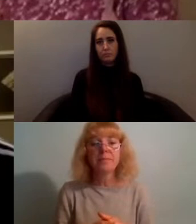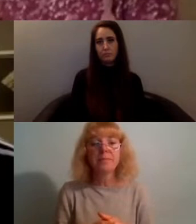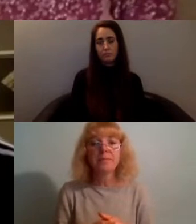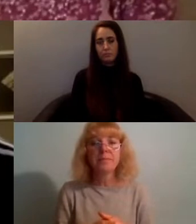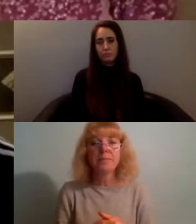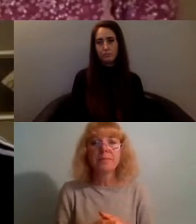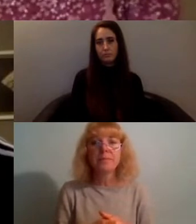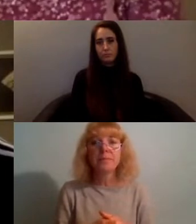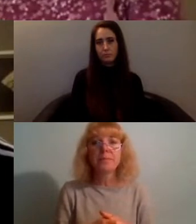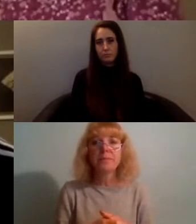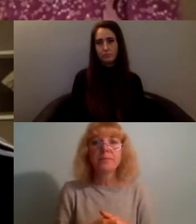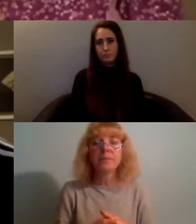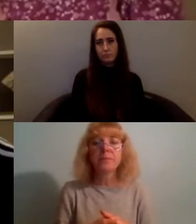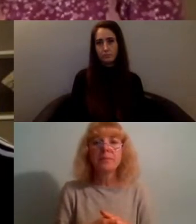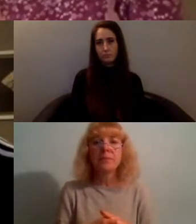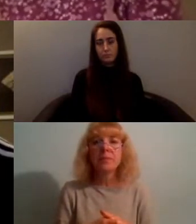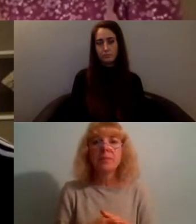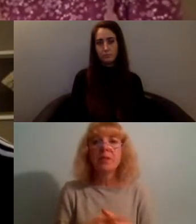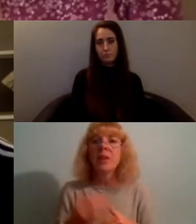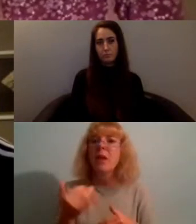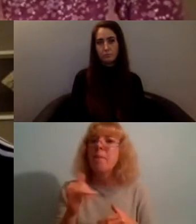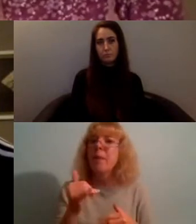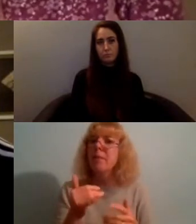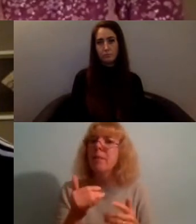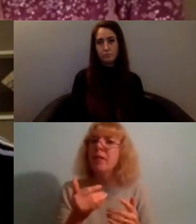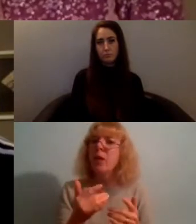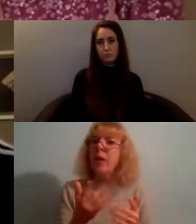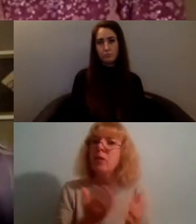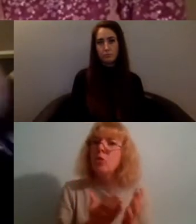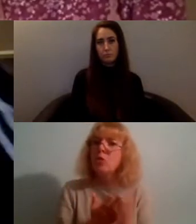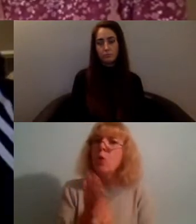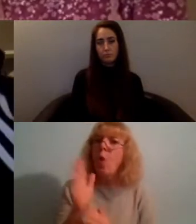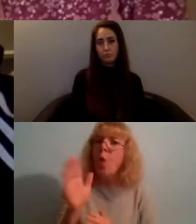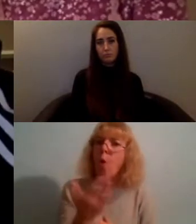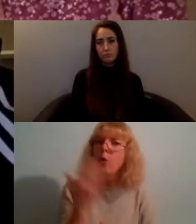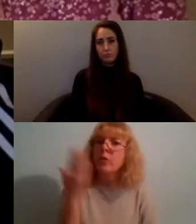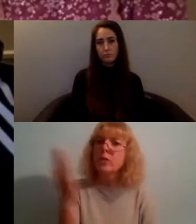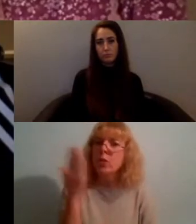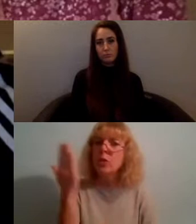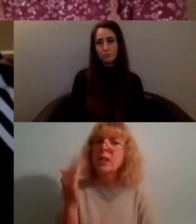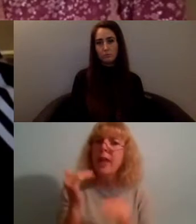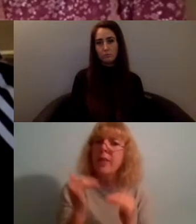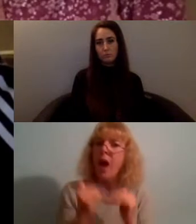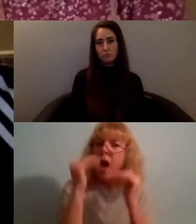kind of ran through all of the talks actually around yeah that hyper productivity but also